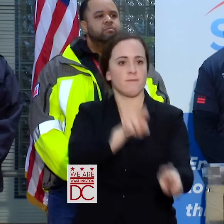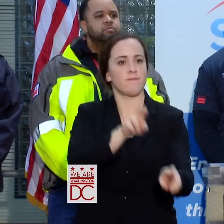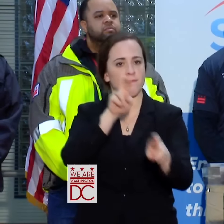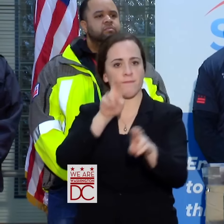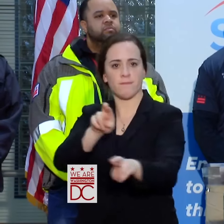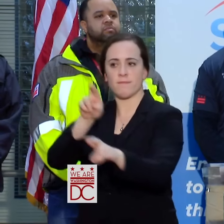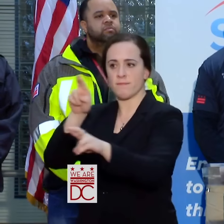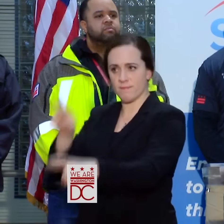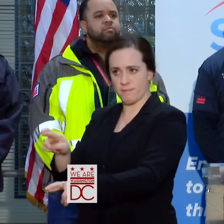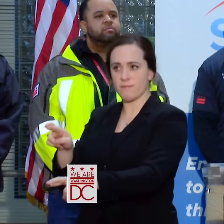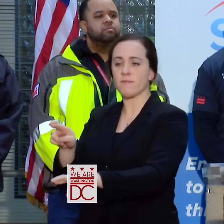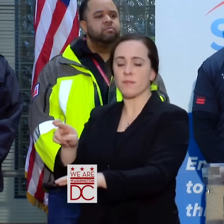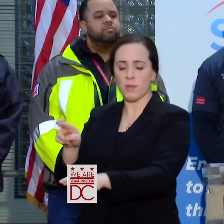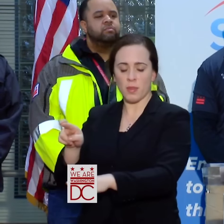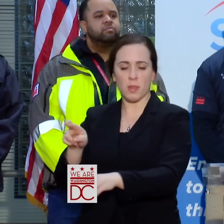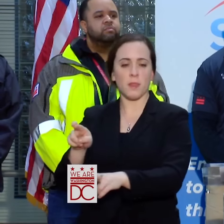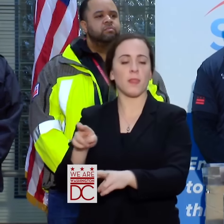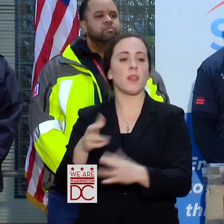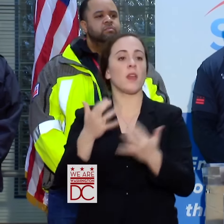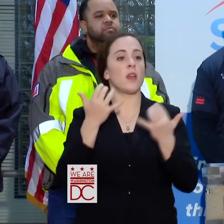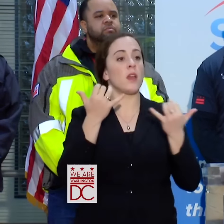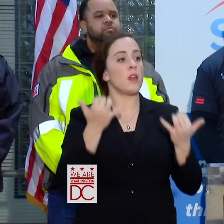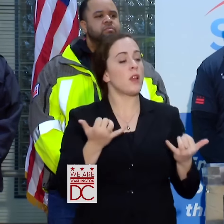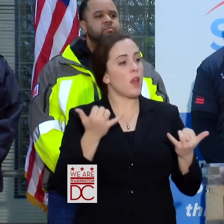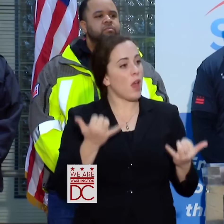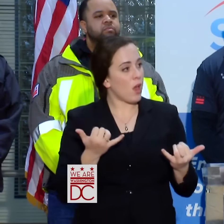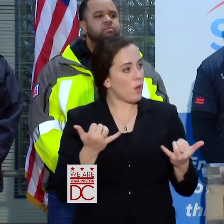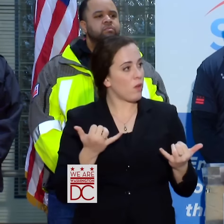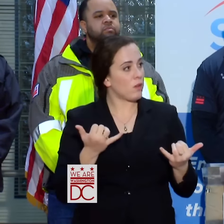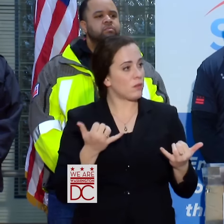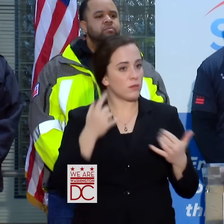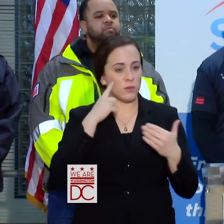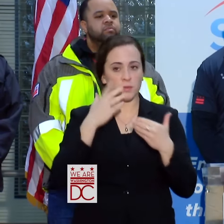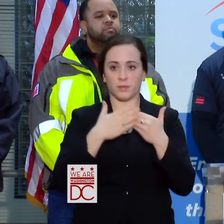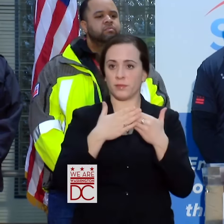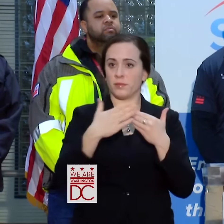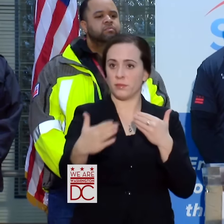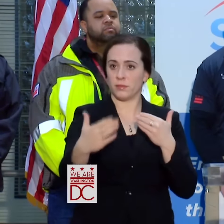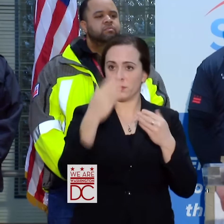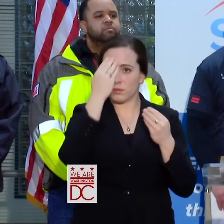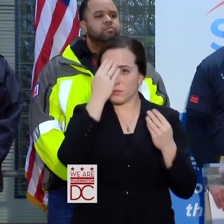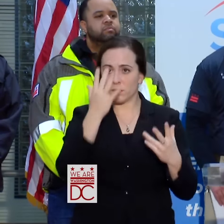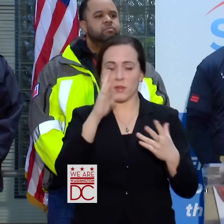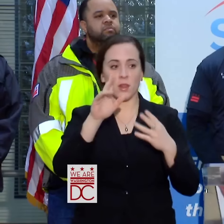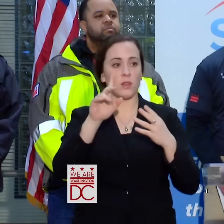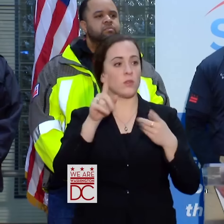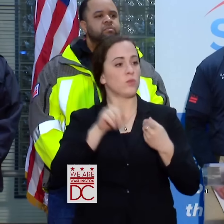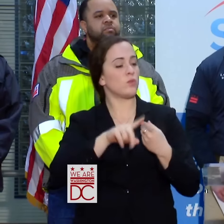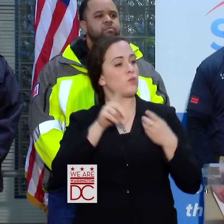I WANT TO TURN NOW FOR THE REMAINDER OF THE BRIEFING TO OUR DIRECTOR OF HOMELAND SECURITY